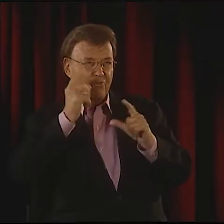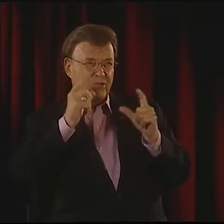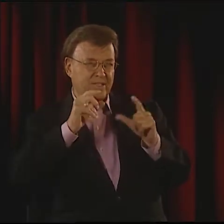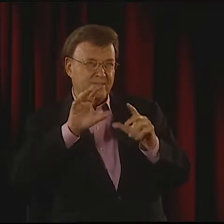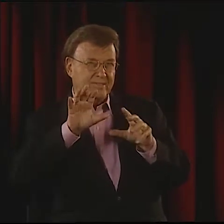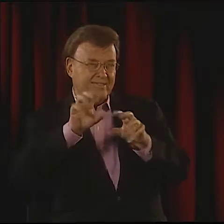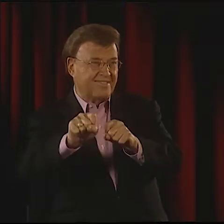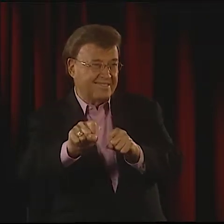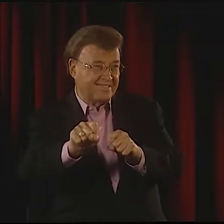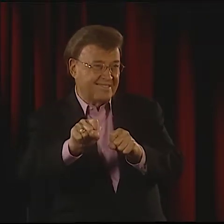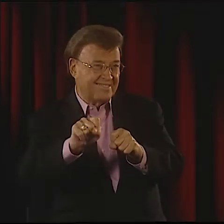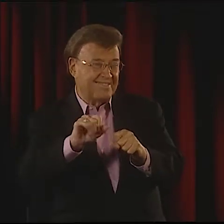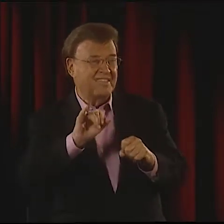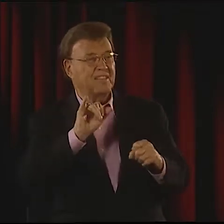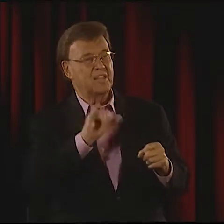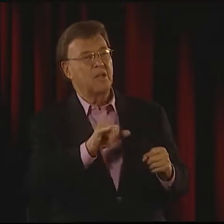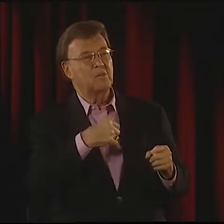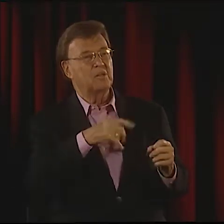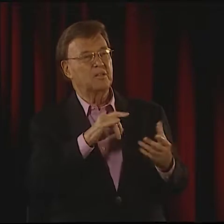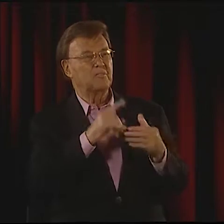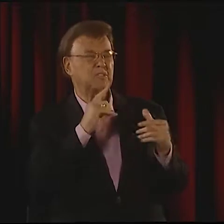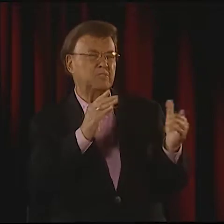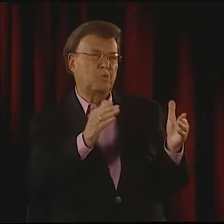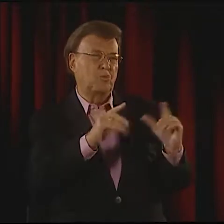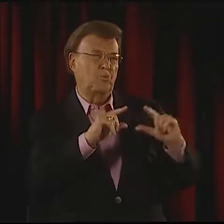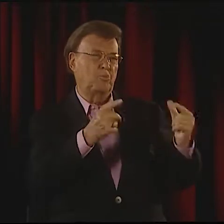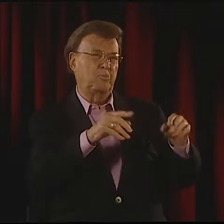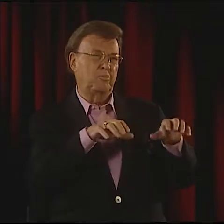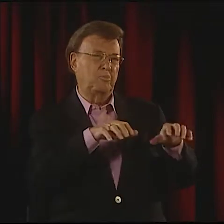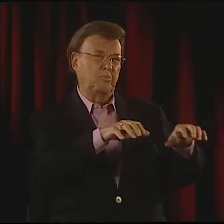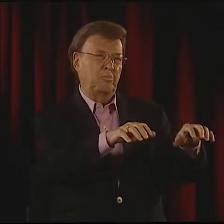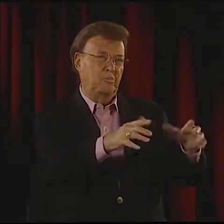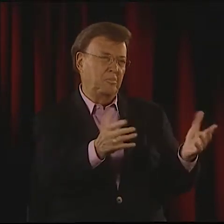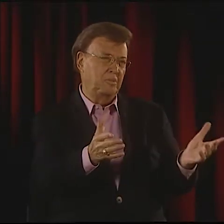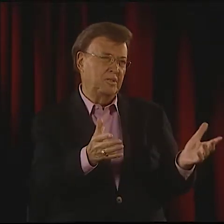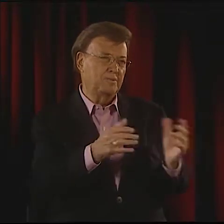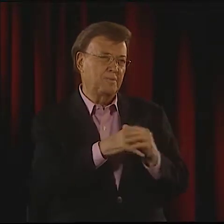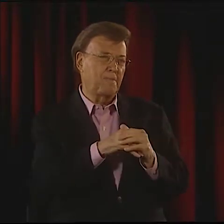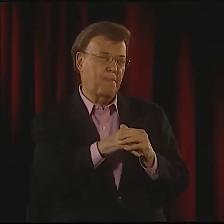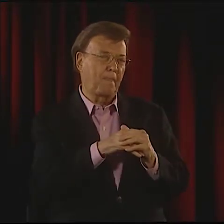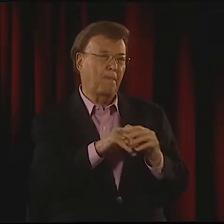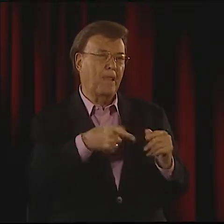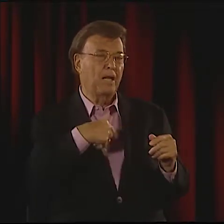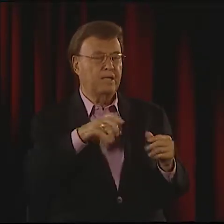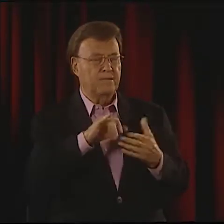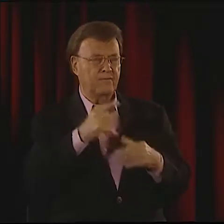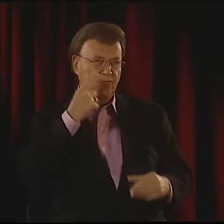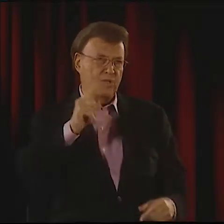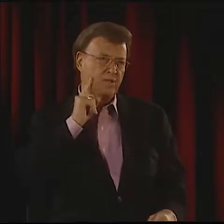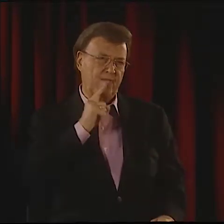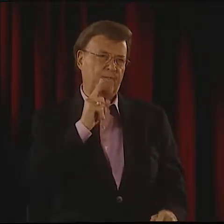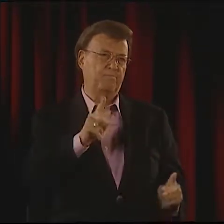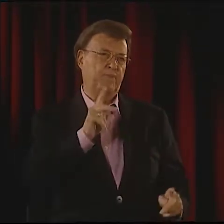"MAYBE PEOPLE HEAR IT AND UNDERSTAND THE CONCEPT, "AND THEN THEY WATCH THE SIGNS AFTERWARD, AND MAYBE THEN THEY'LL BE ABLE TO CATCH IT."